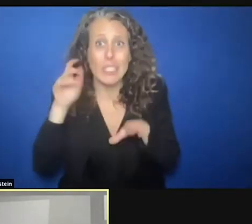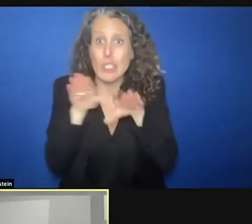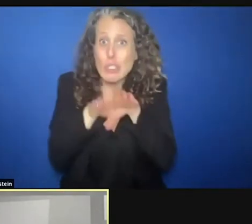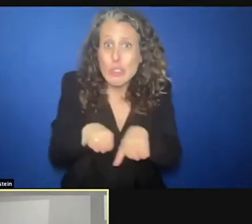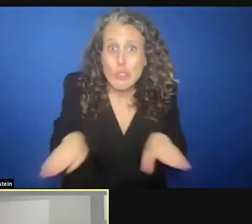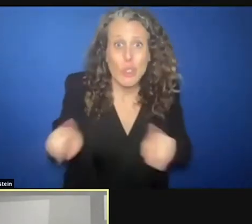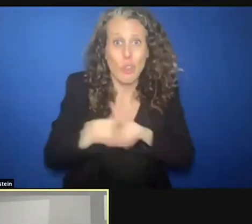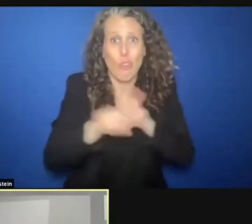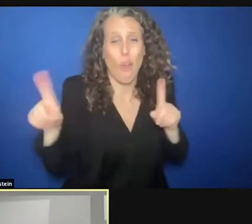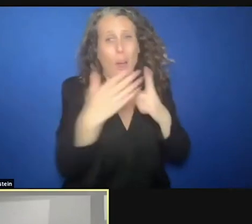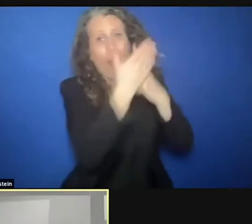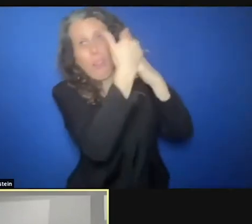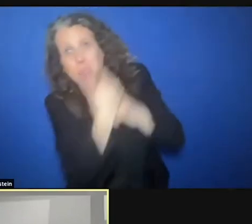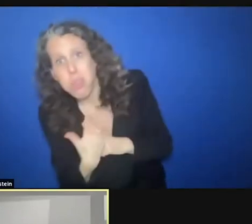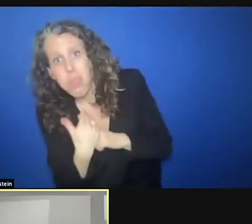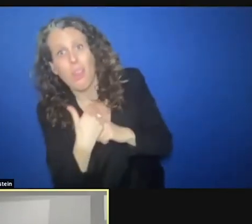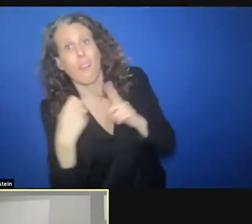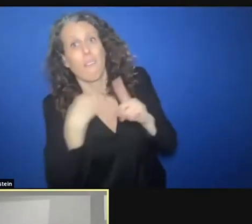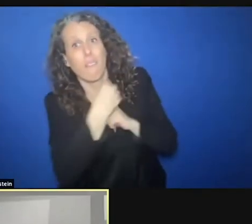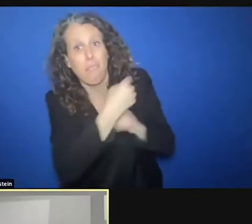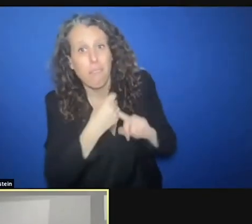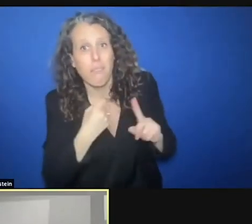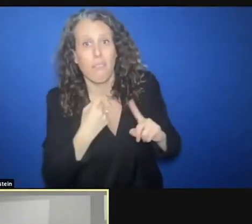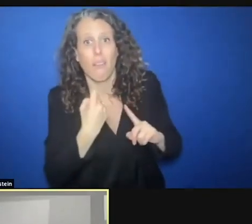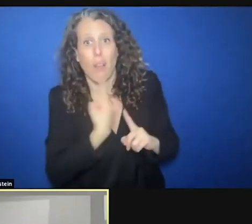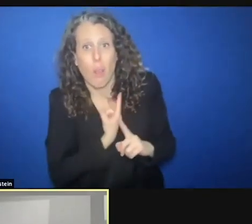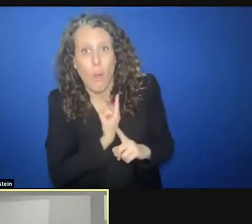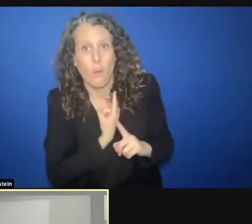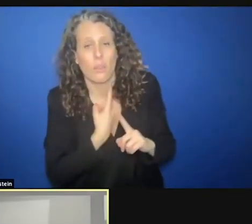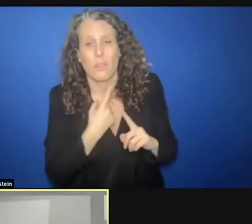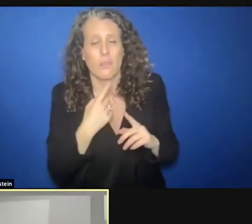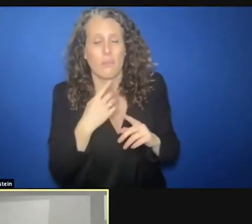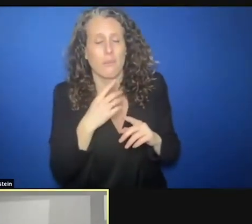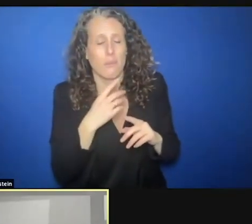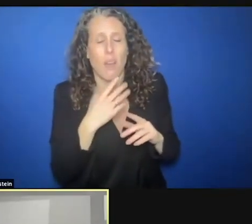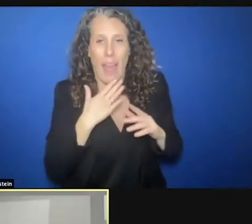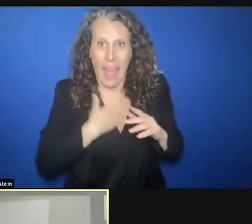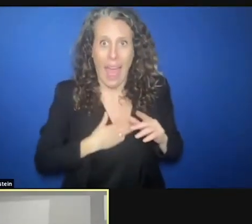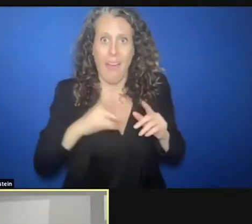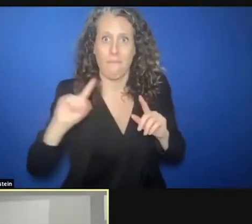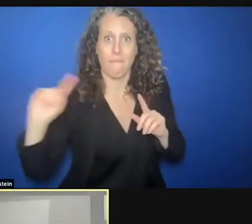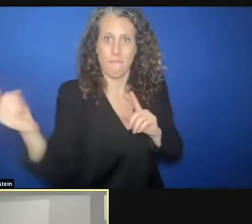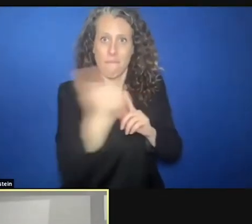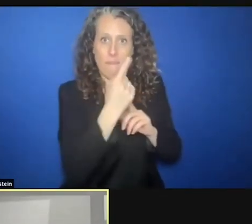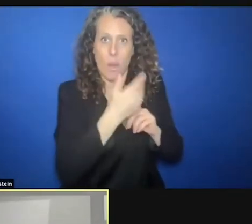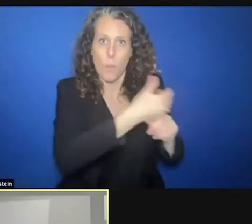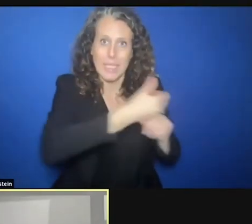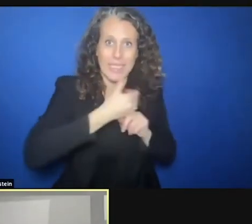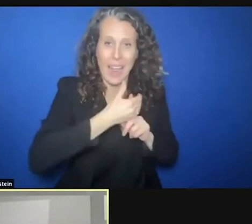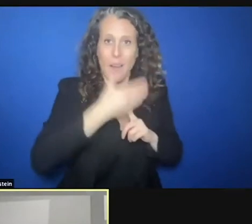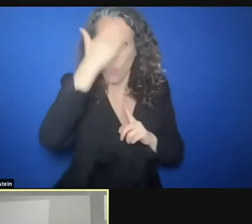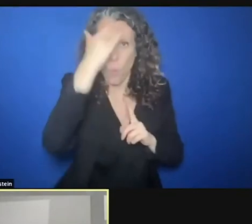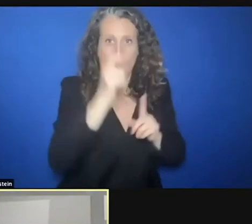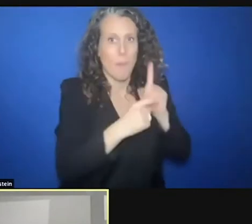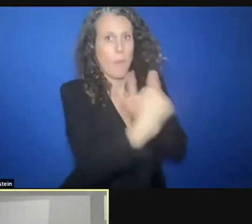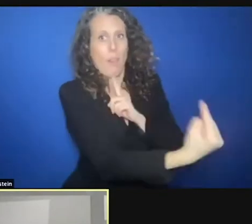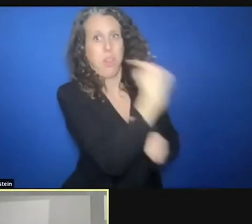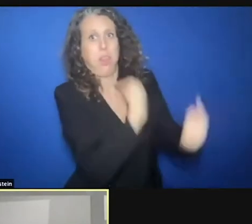suffer alone when the attackers are coming again and again and we're not there. We're not helping